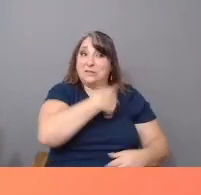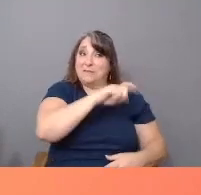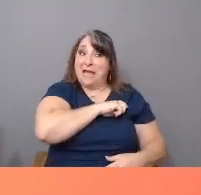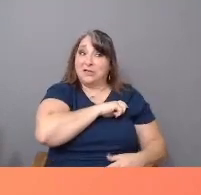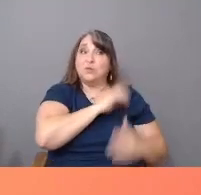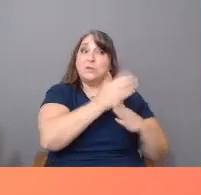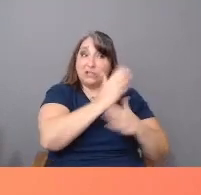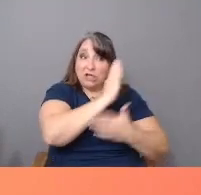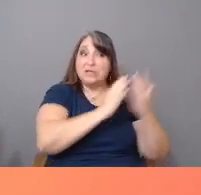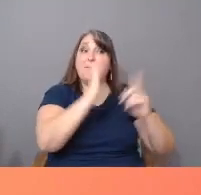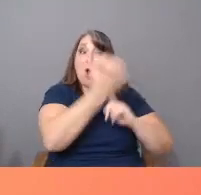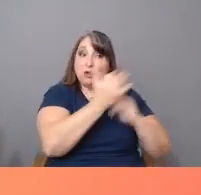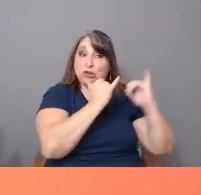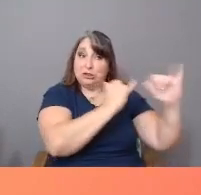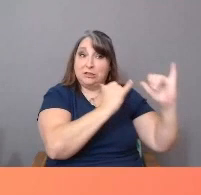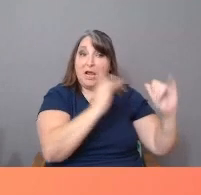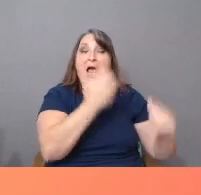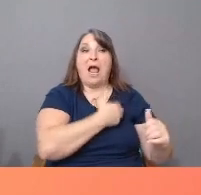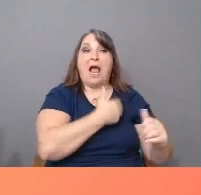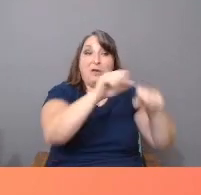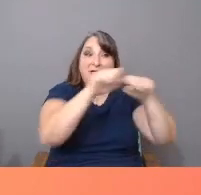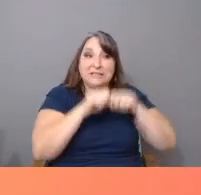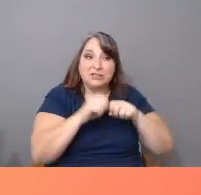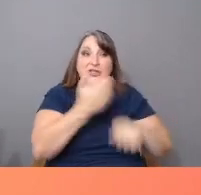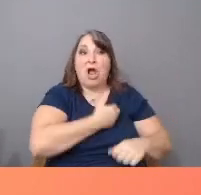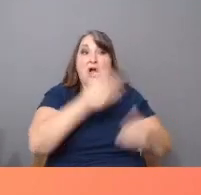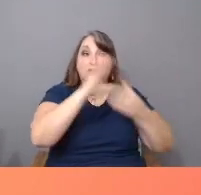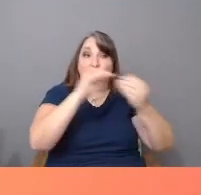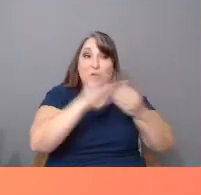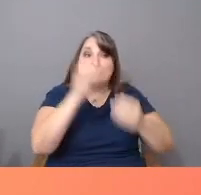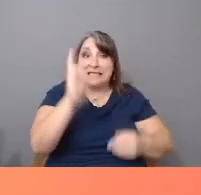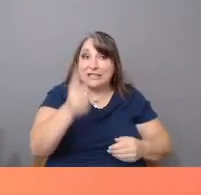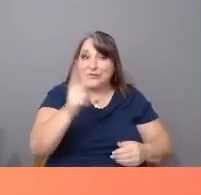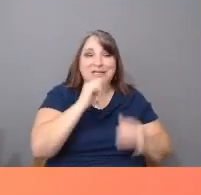our conditions, our stories, our histories are not the same.